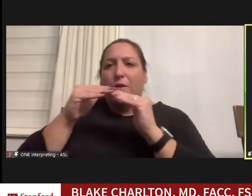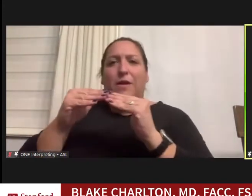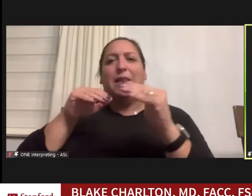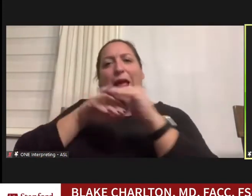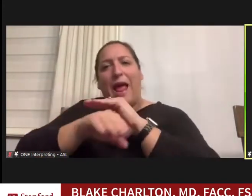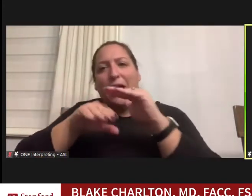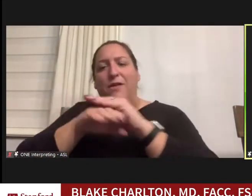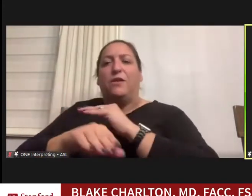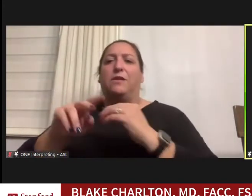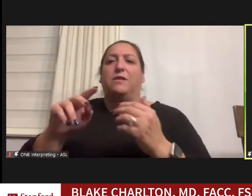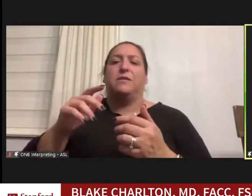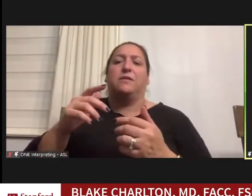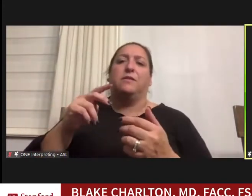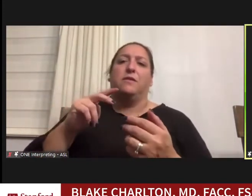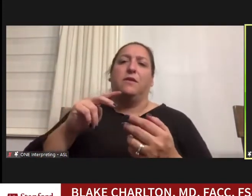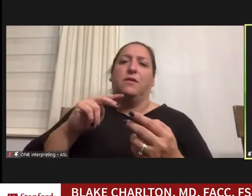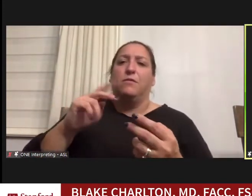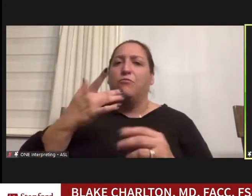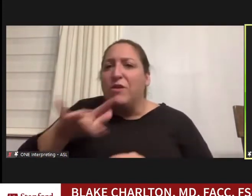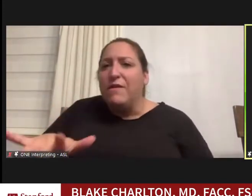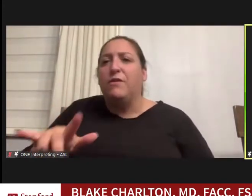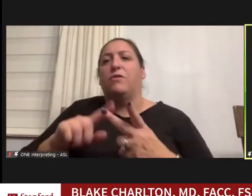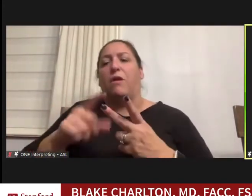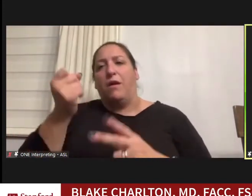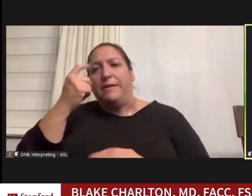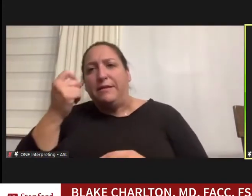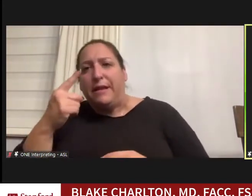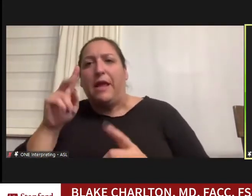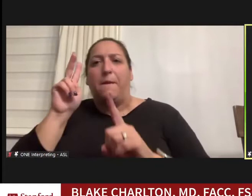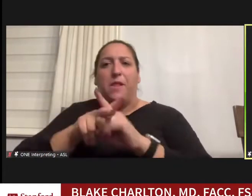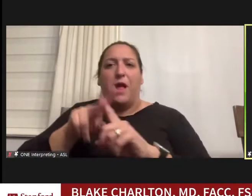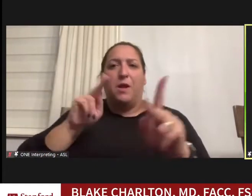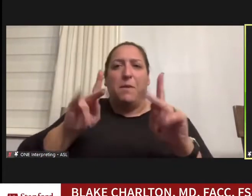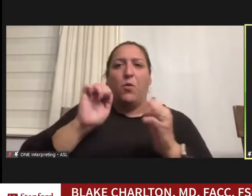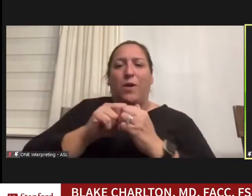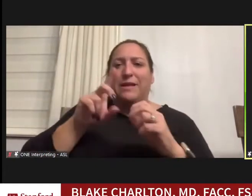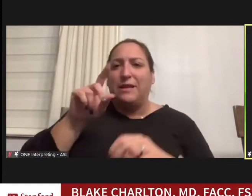particularly how they understand people with disabilities and how it applies to them.